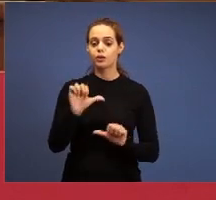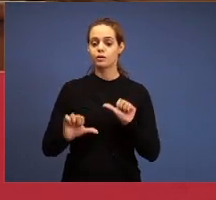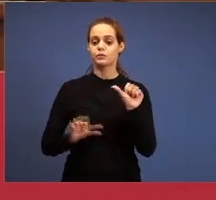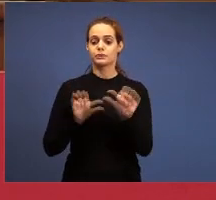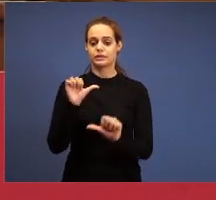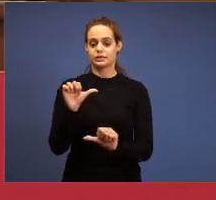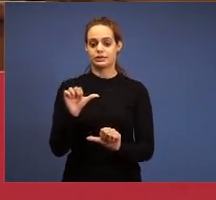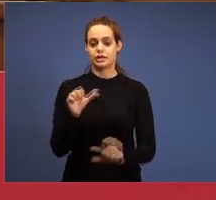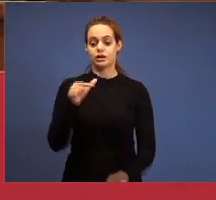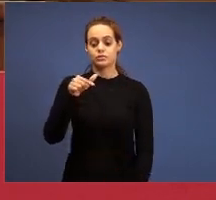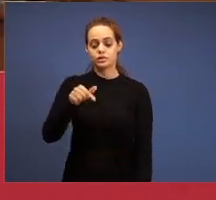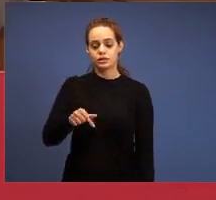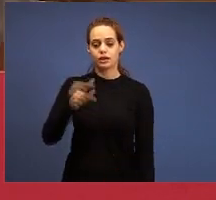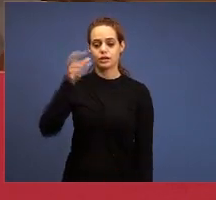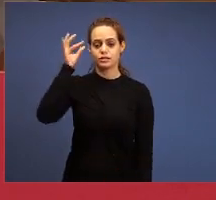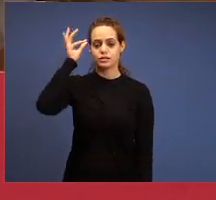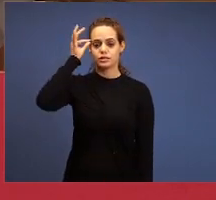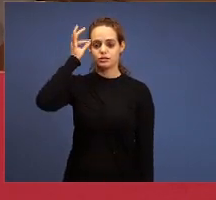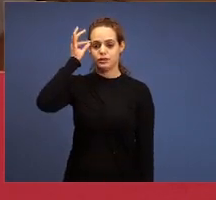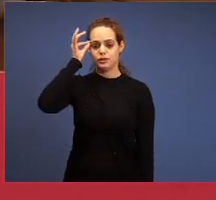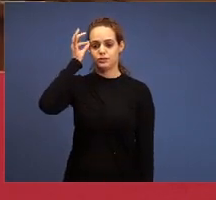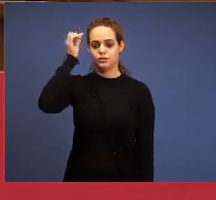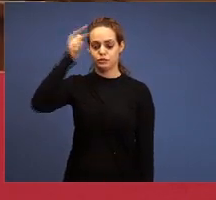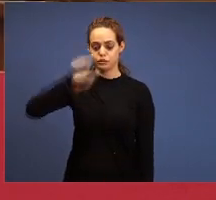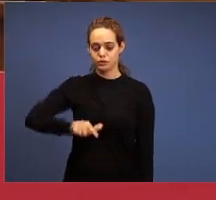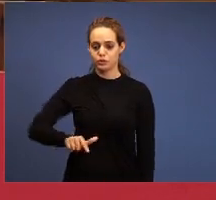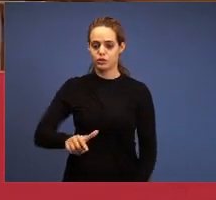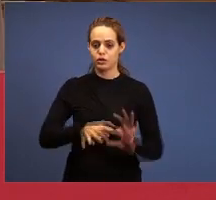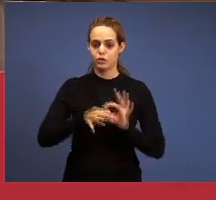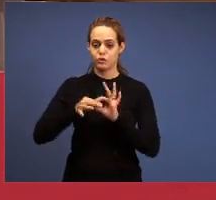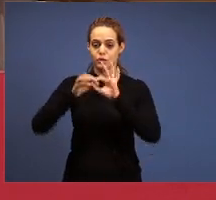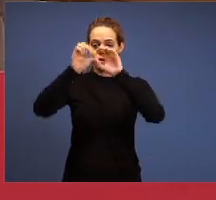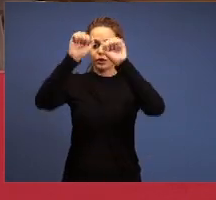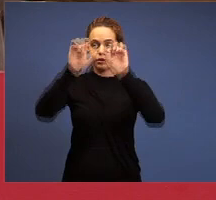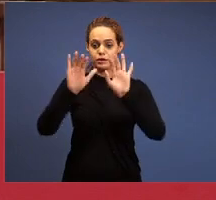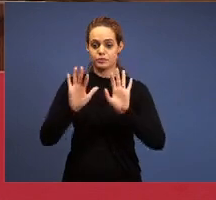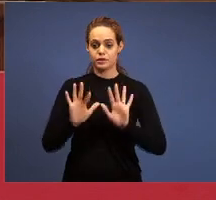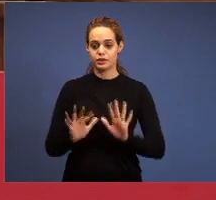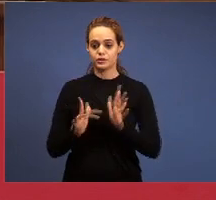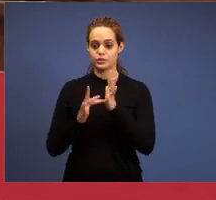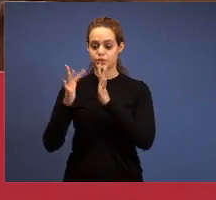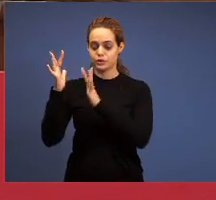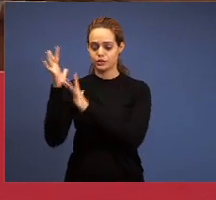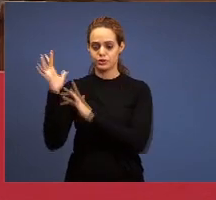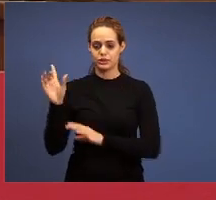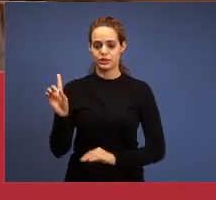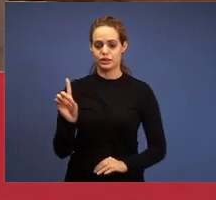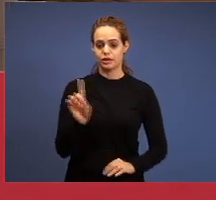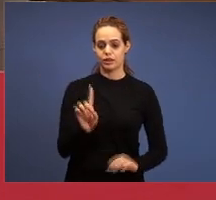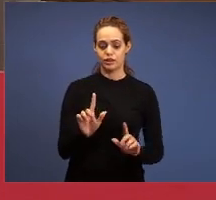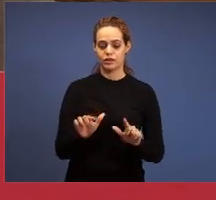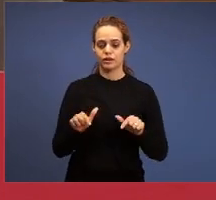operated here, now we’ll renew, Jesus will enter again with His action, here comes the text